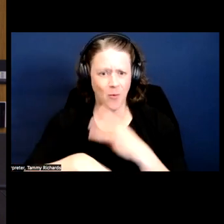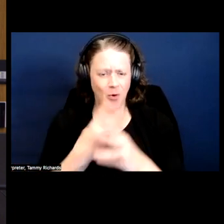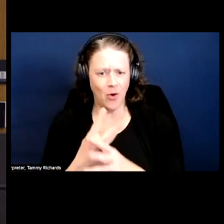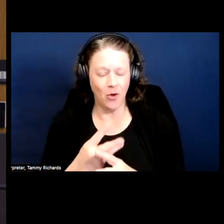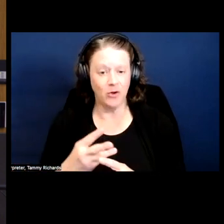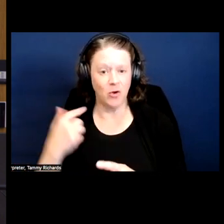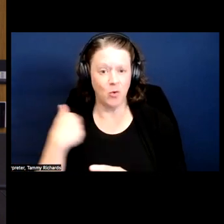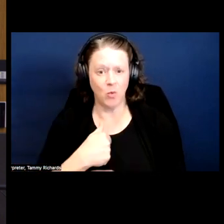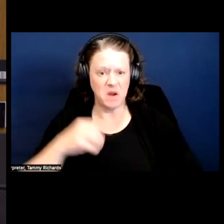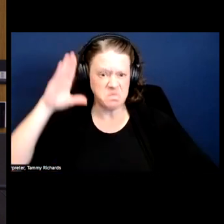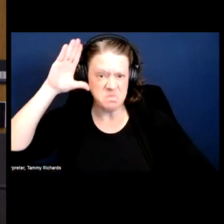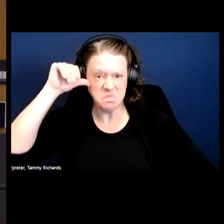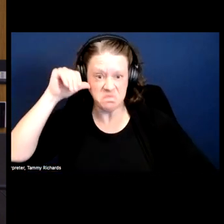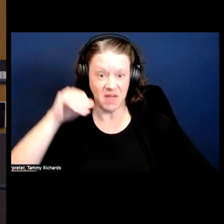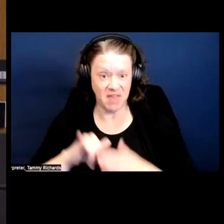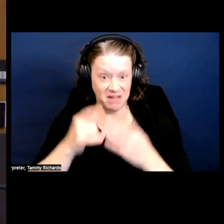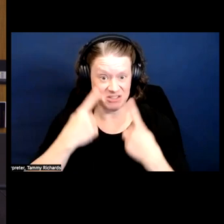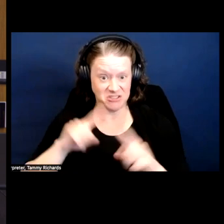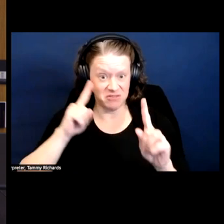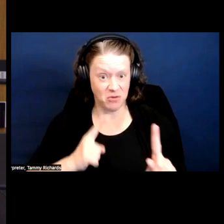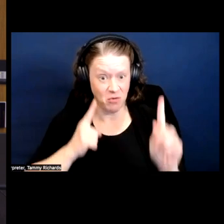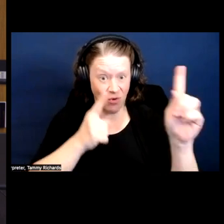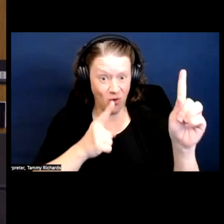we use, I don't know that that's the way.